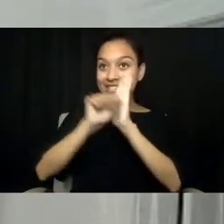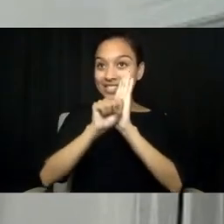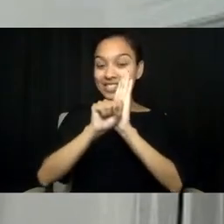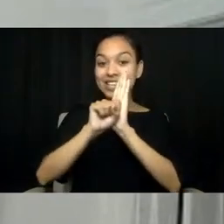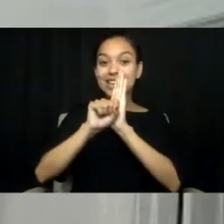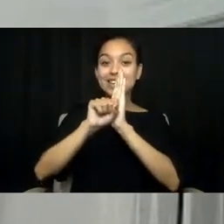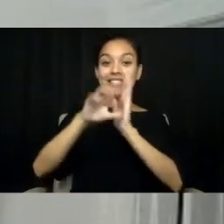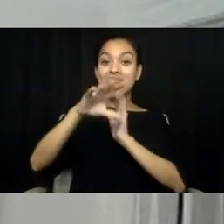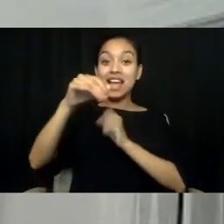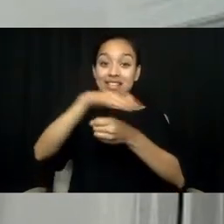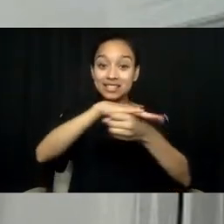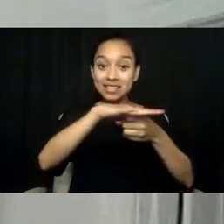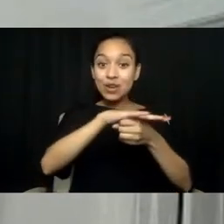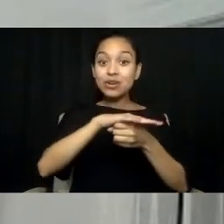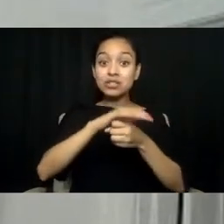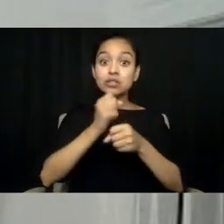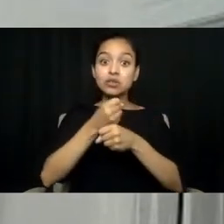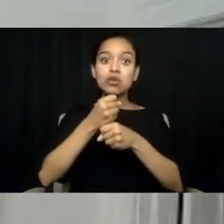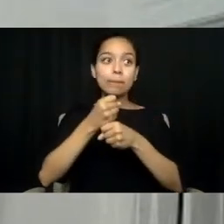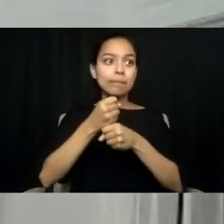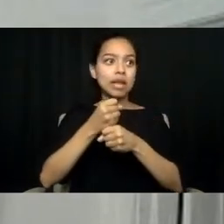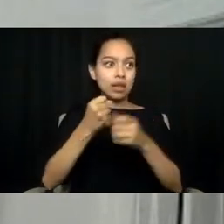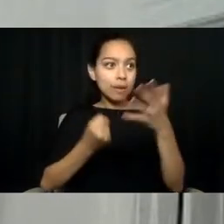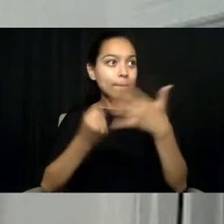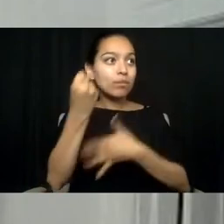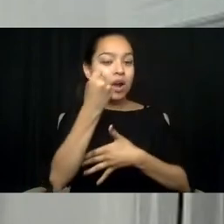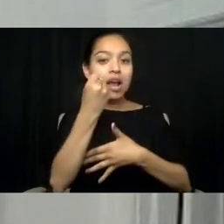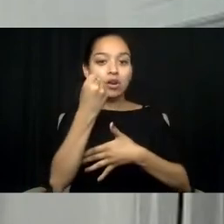to make it a priority because it's the right thing to do.